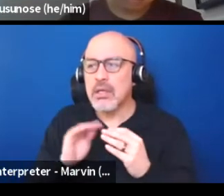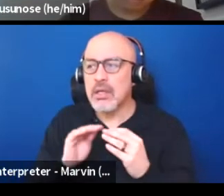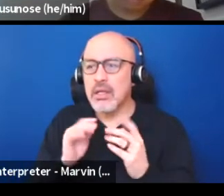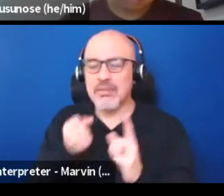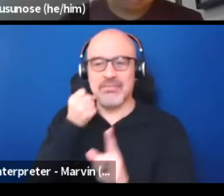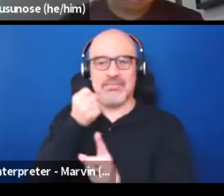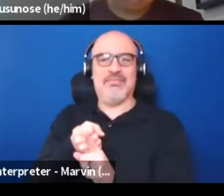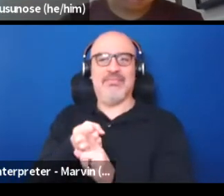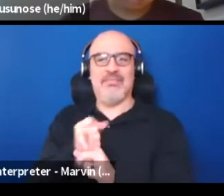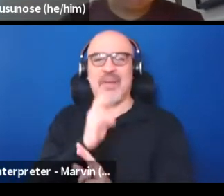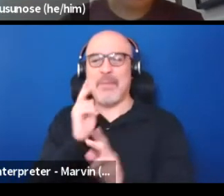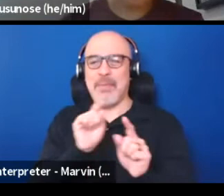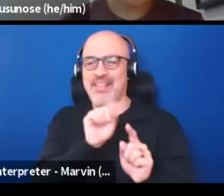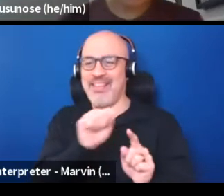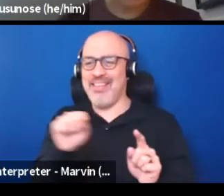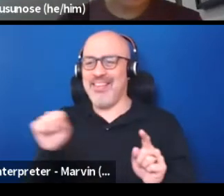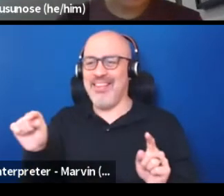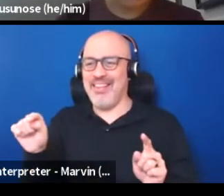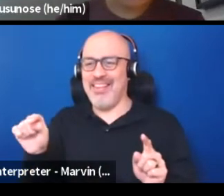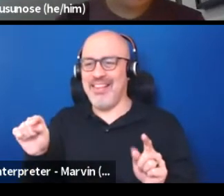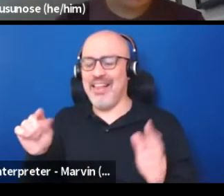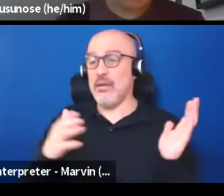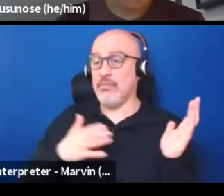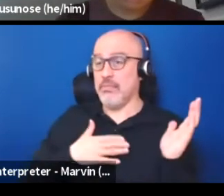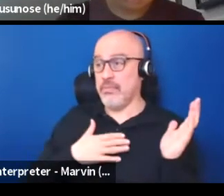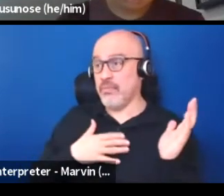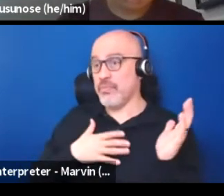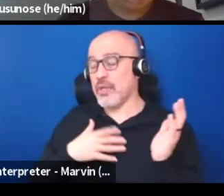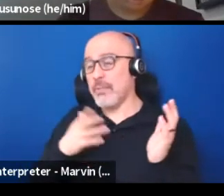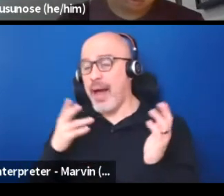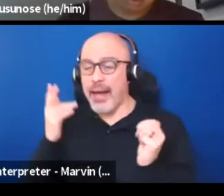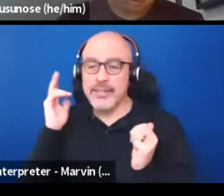So as I've been doing some of my heritage research,